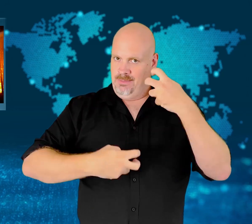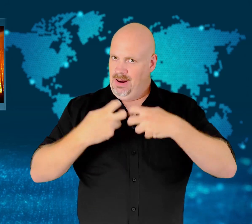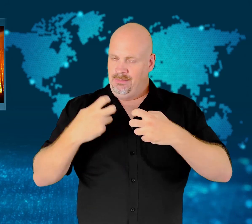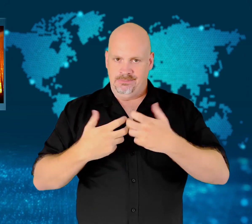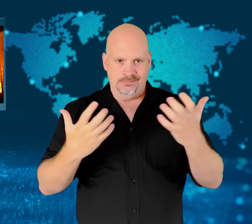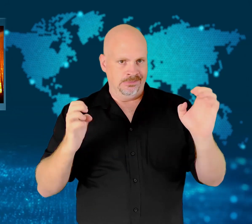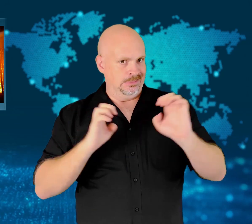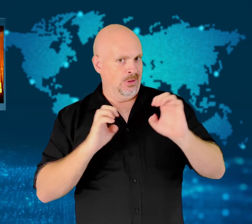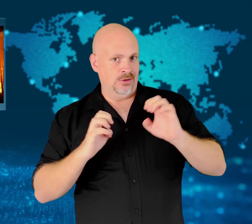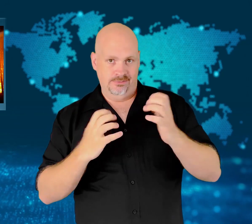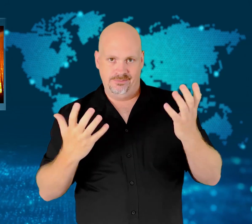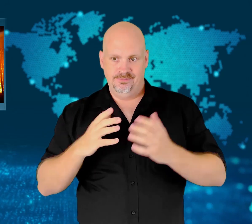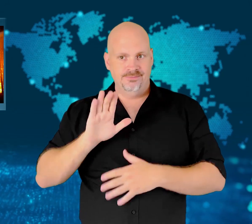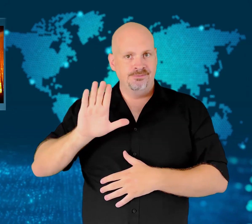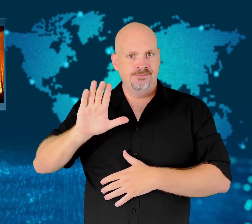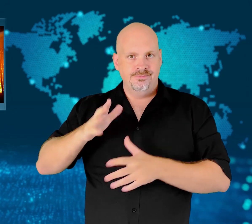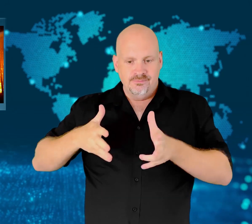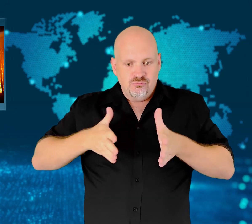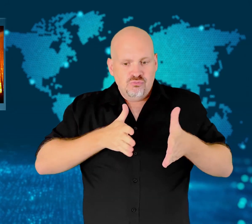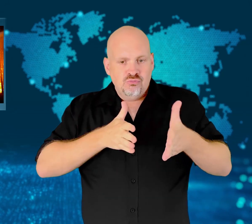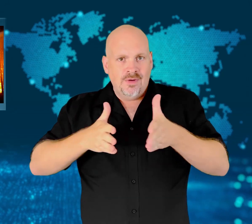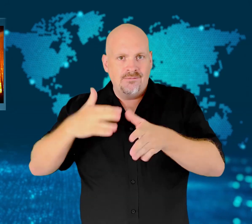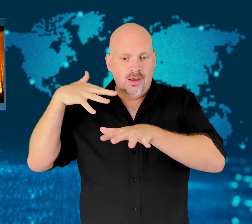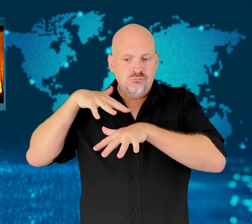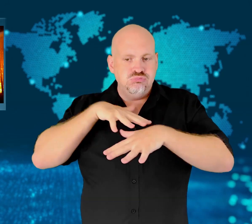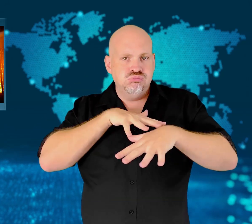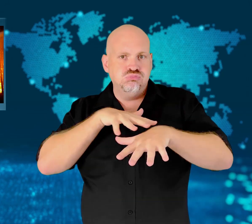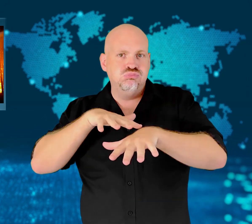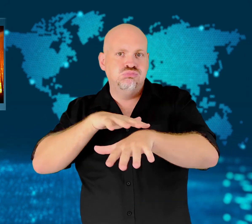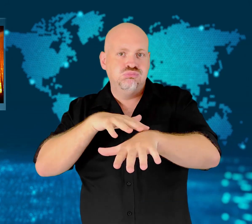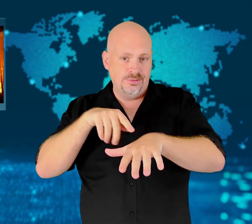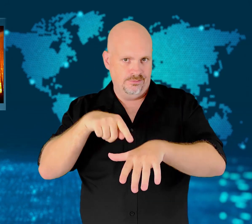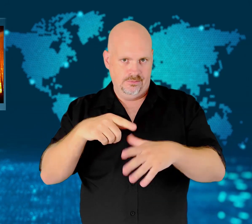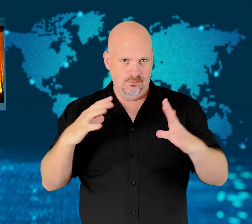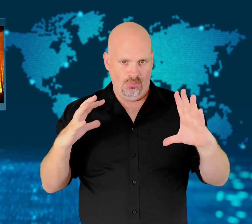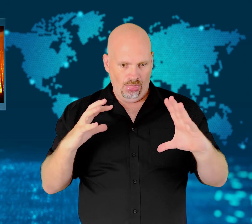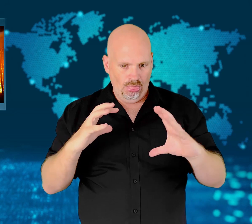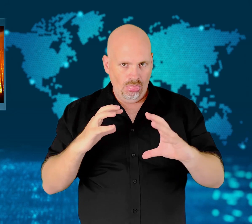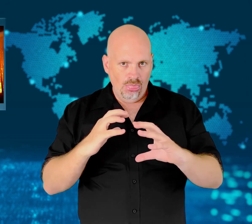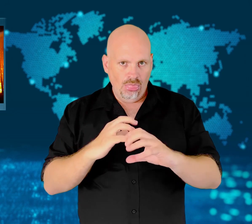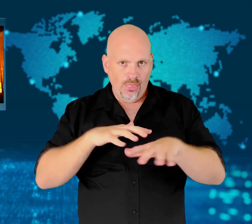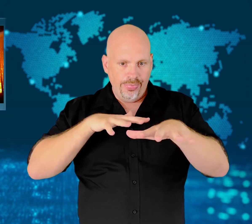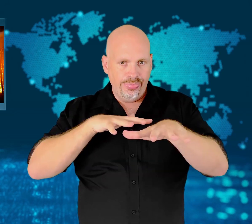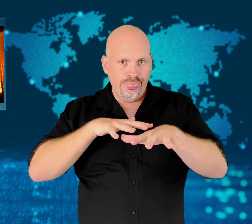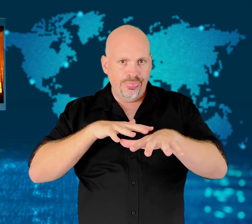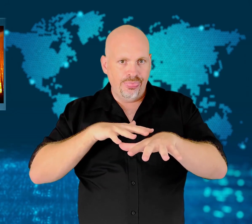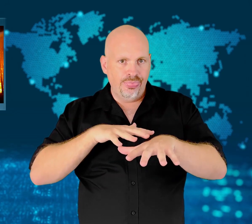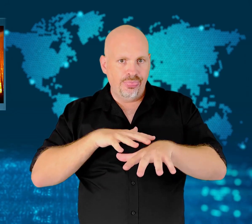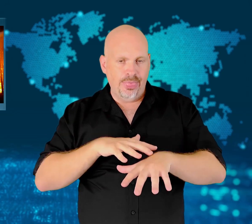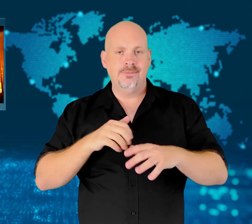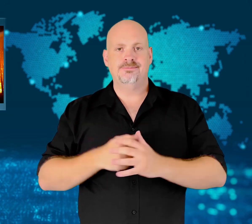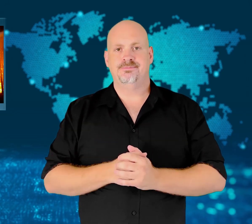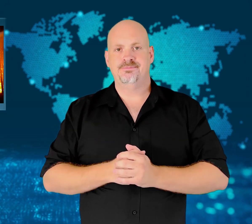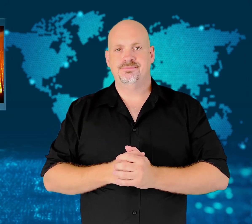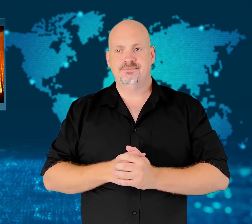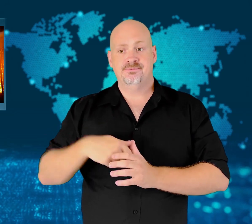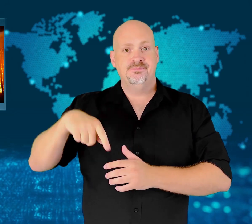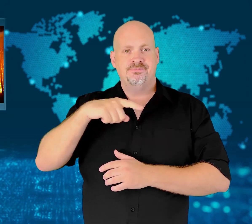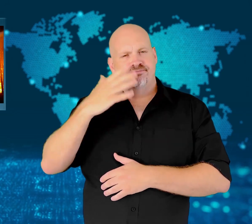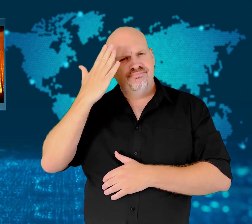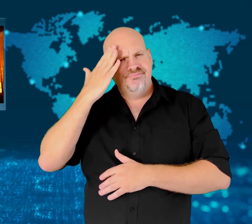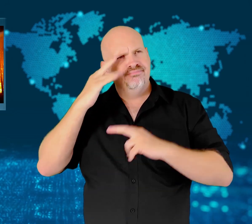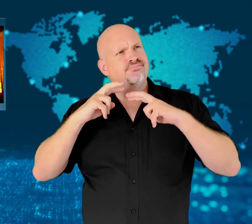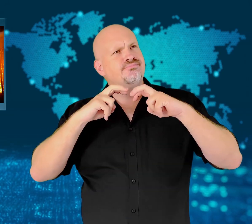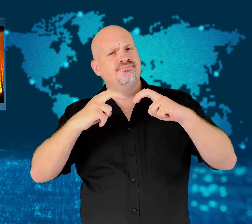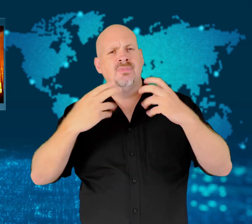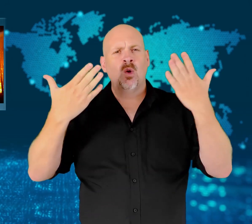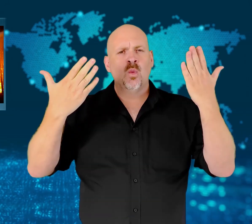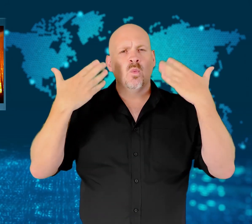Experts believe climate change has led to longer, more intense,